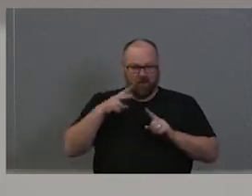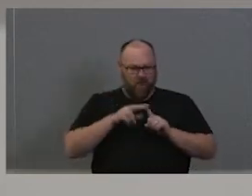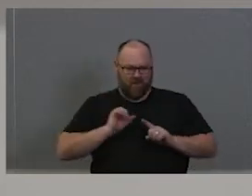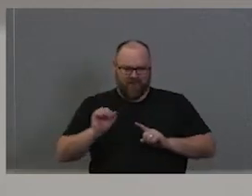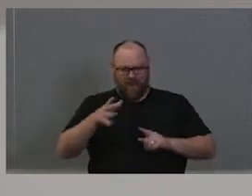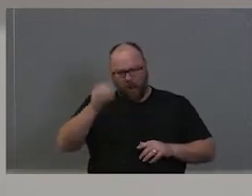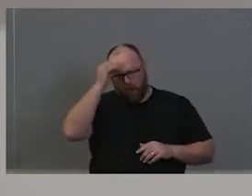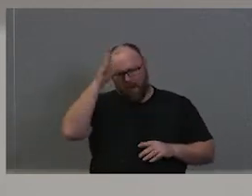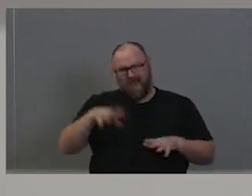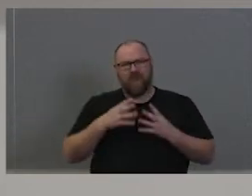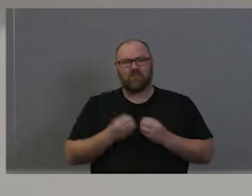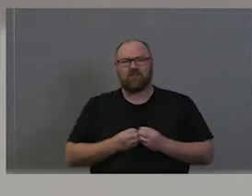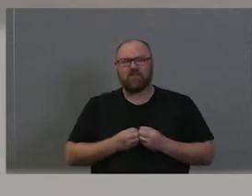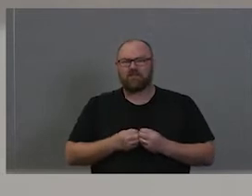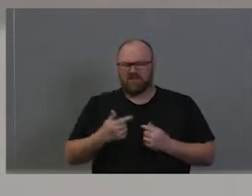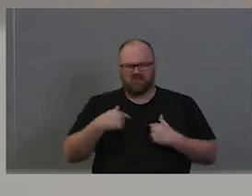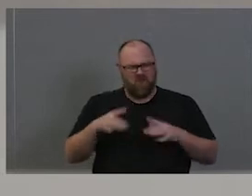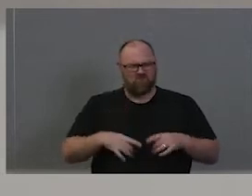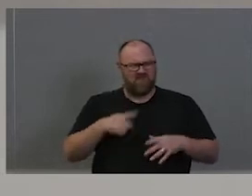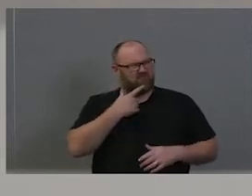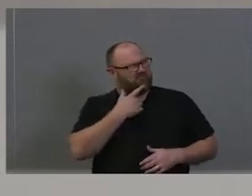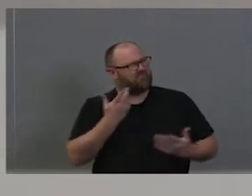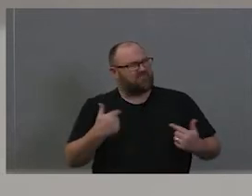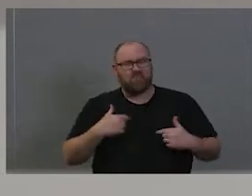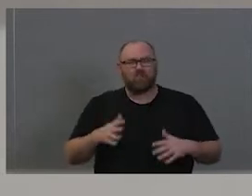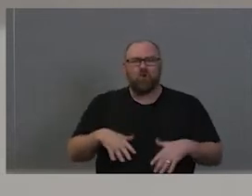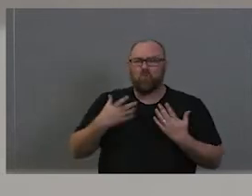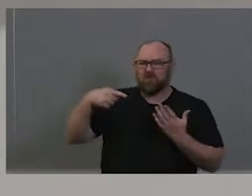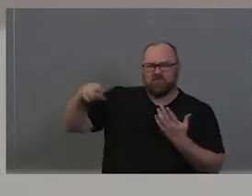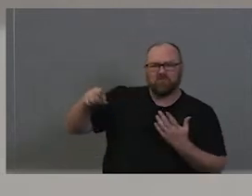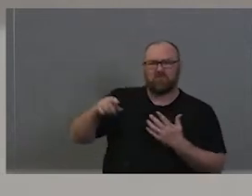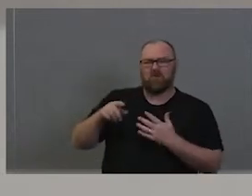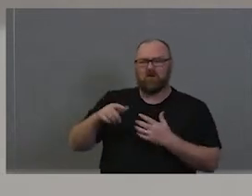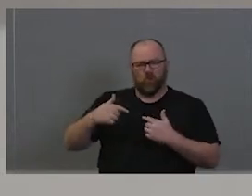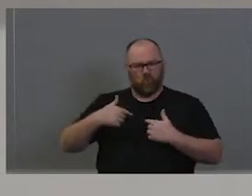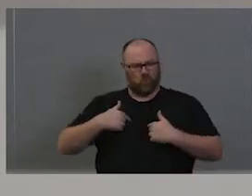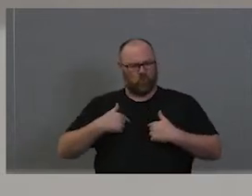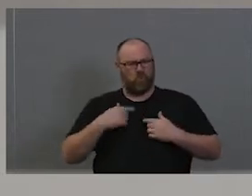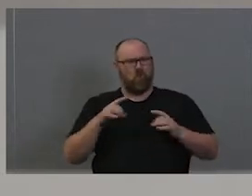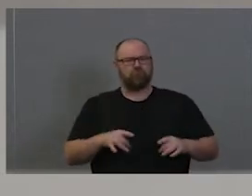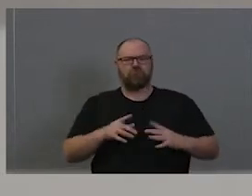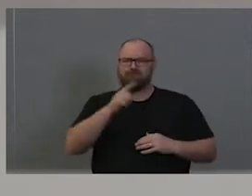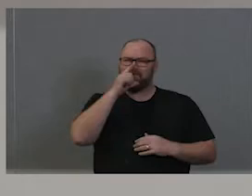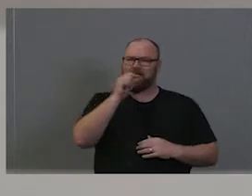to keep sending people away. We are now mature mature enough to be able to have our own place